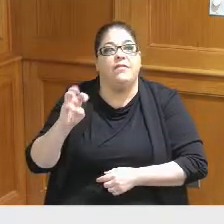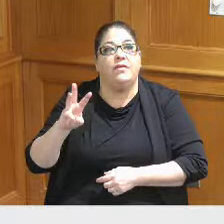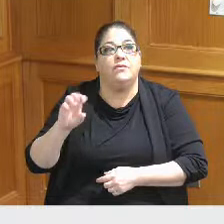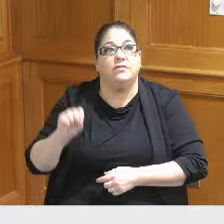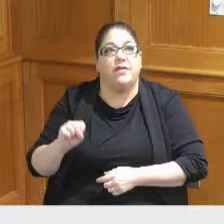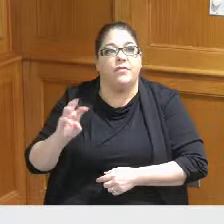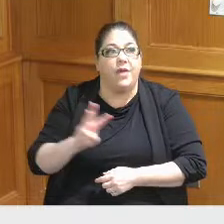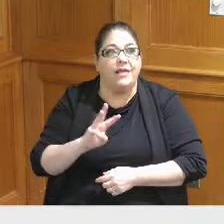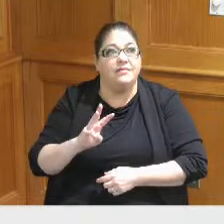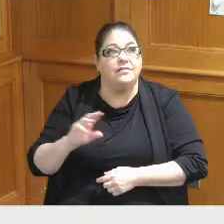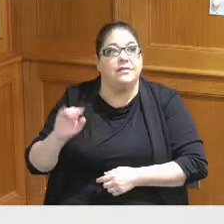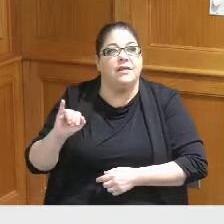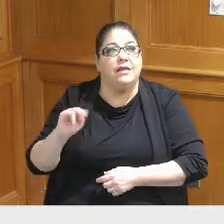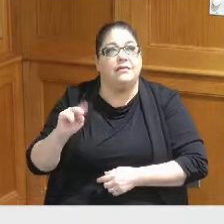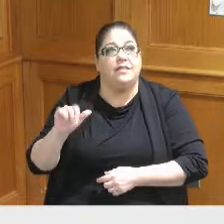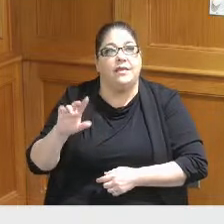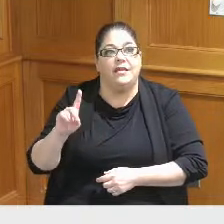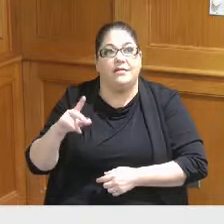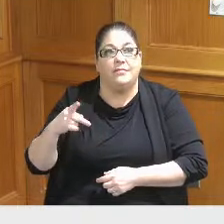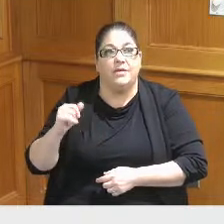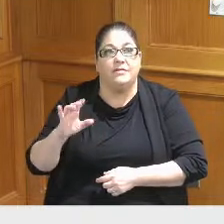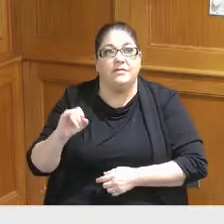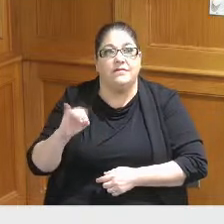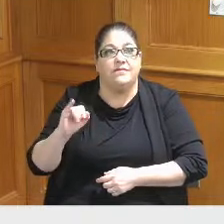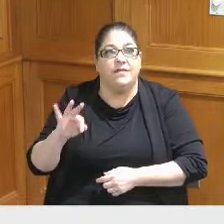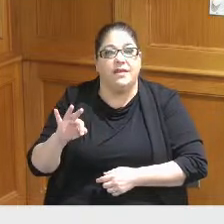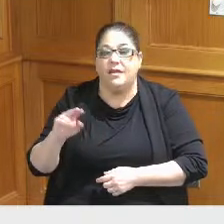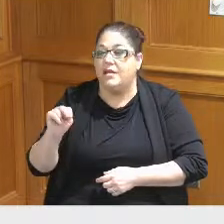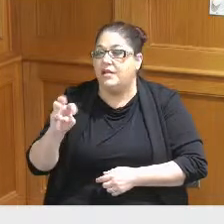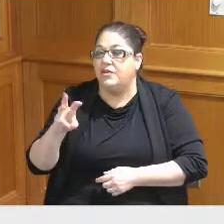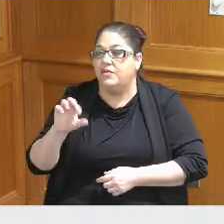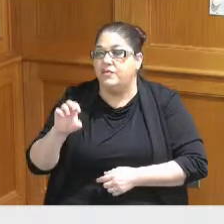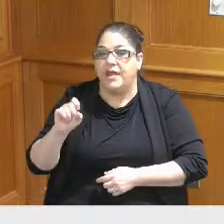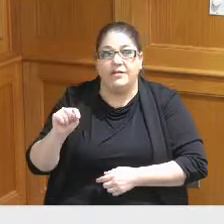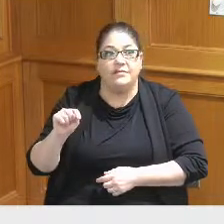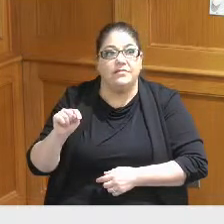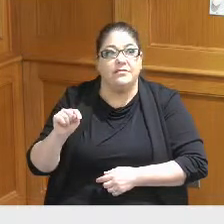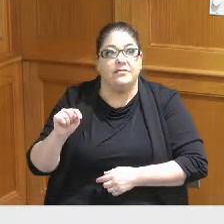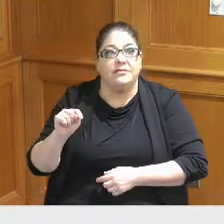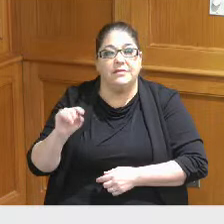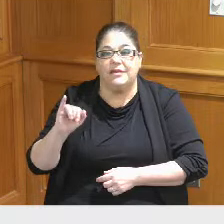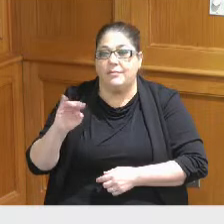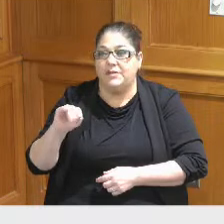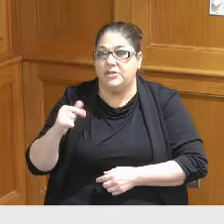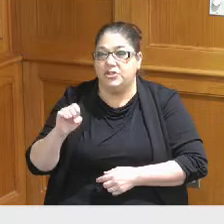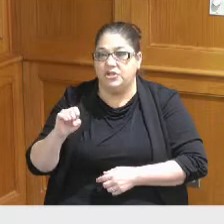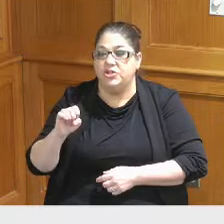Crest image those responses were received back in October there was an interview process that